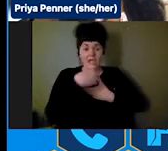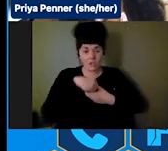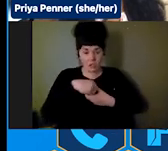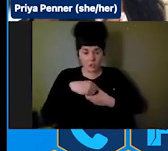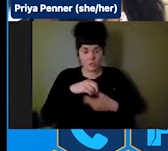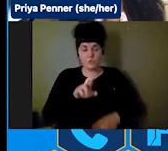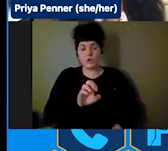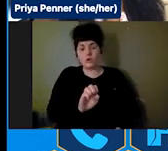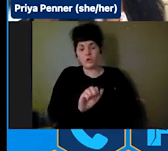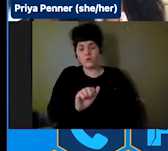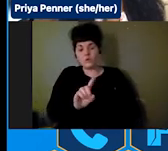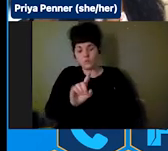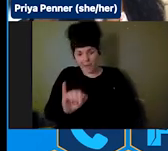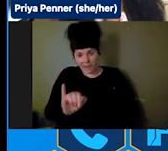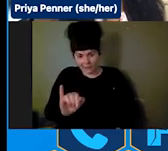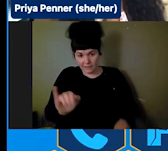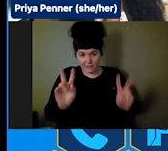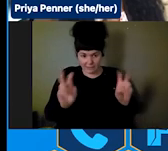it's being drafted right now.